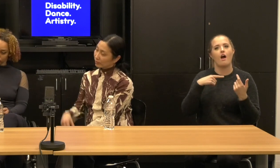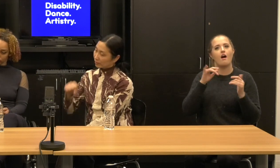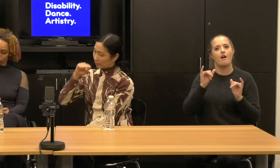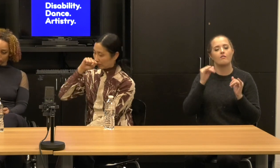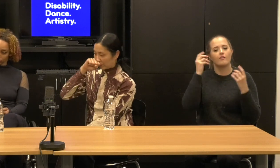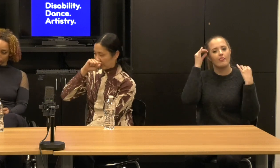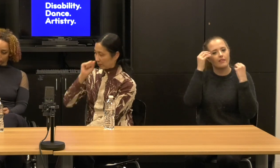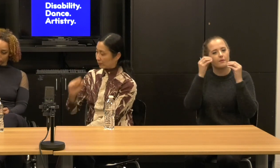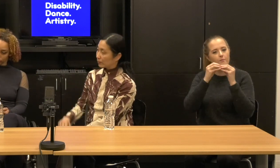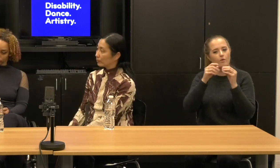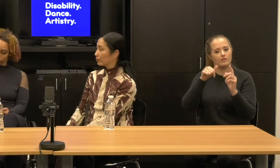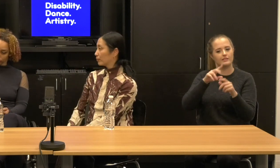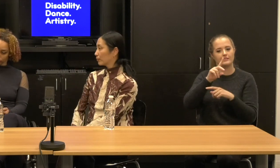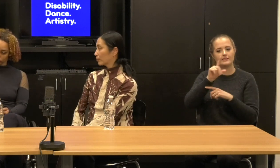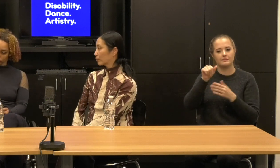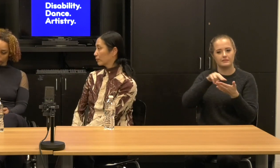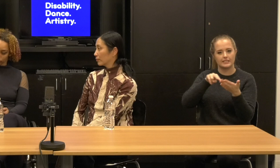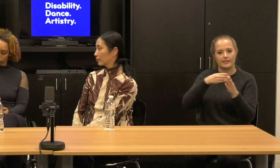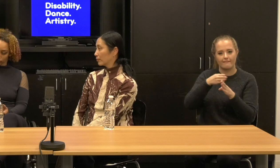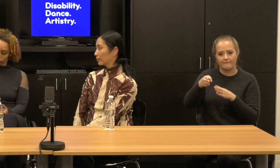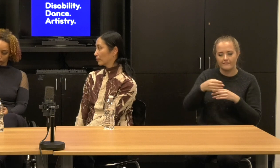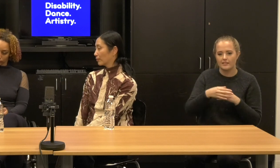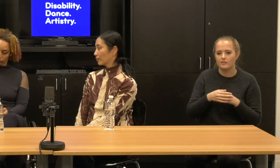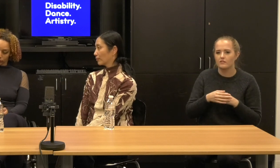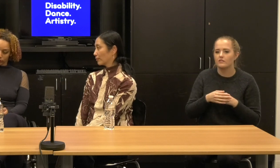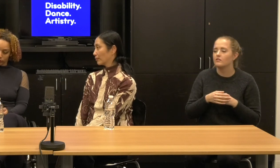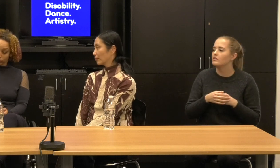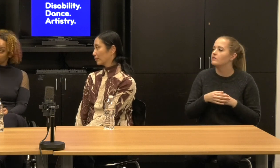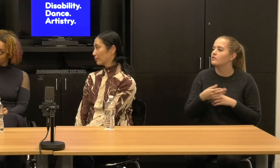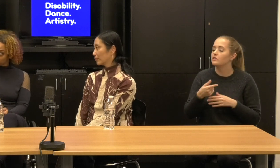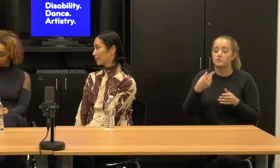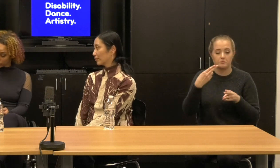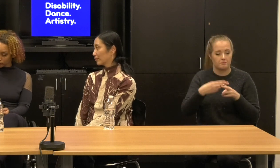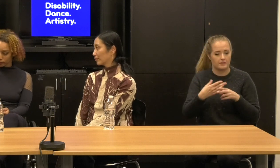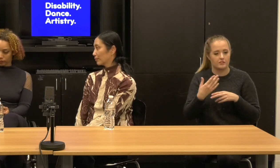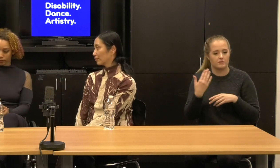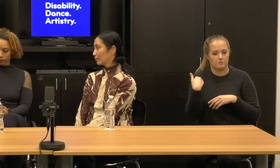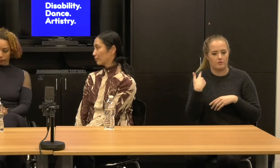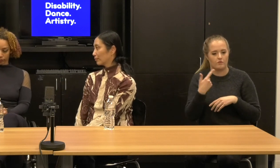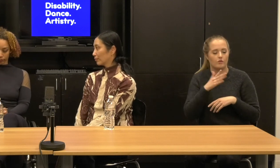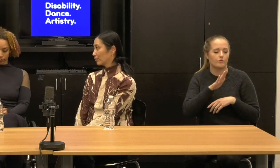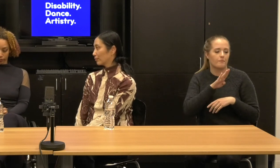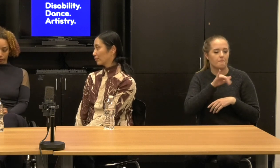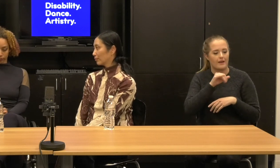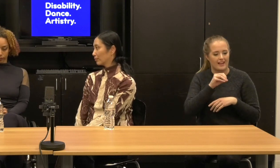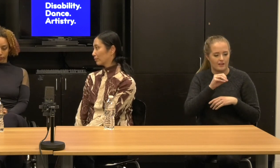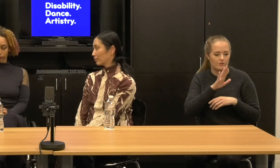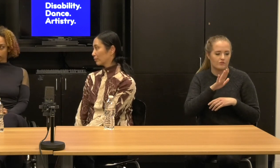Right? And, and you mentioned earlier, um, you know, I mentioned in your bio that your animated